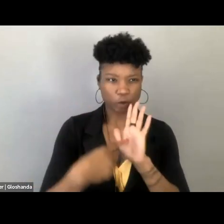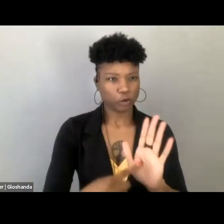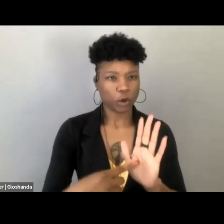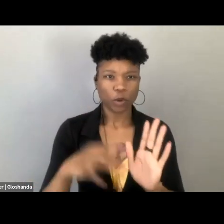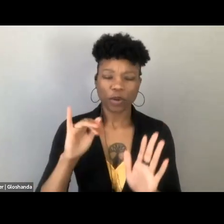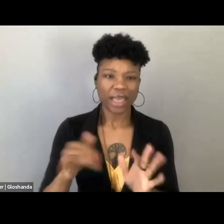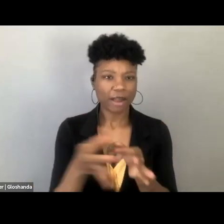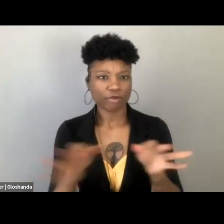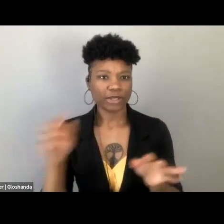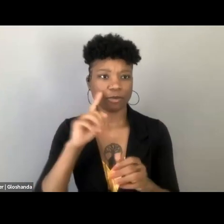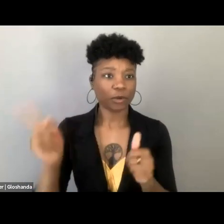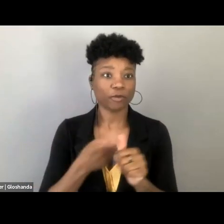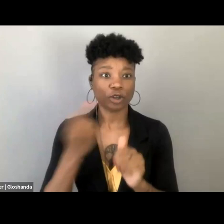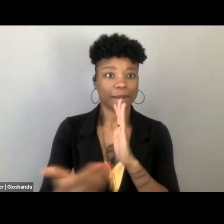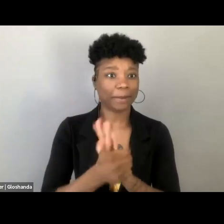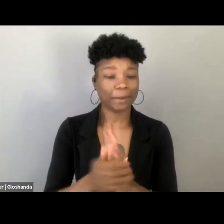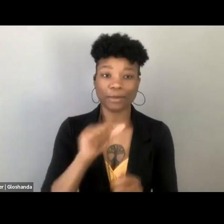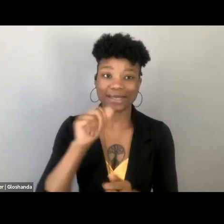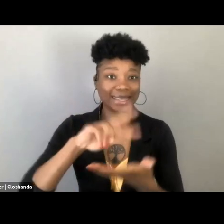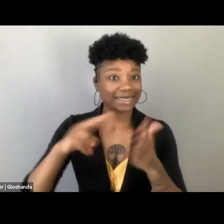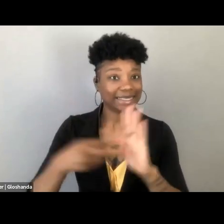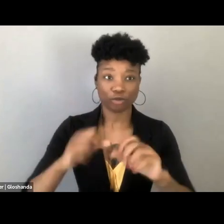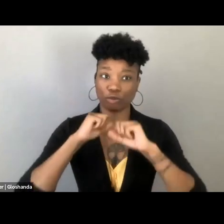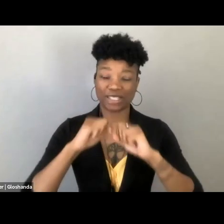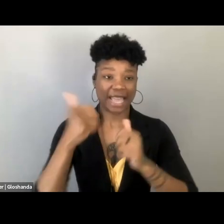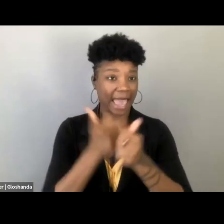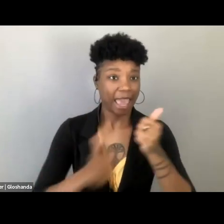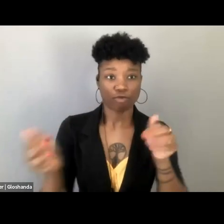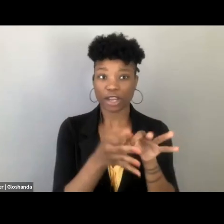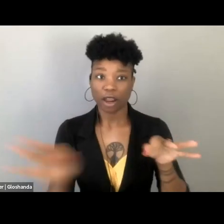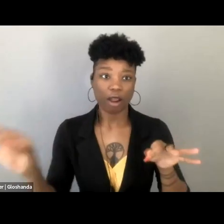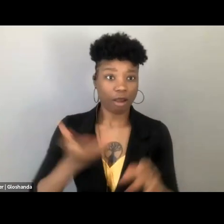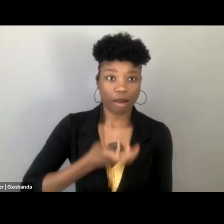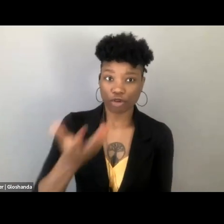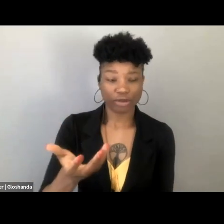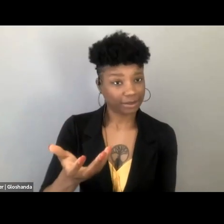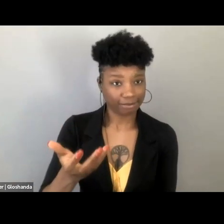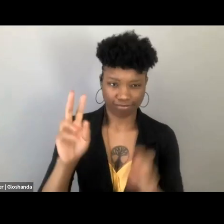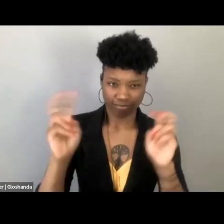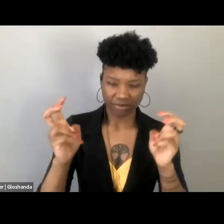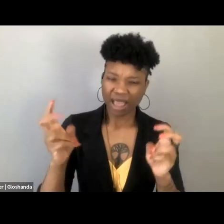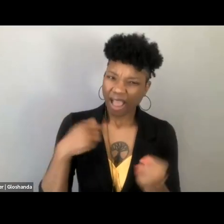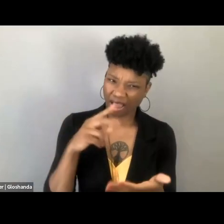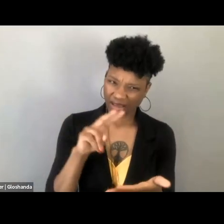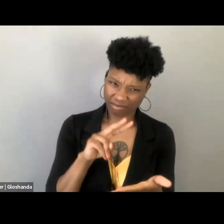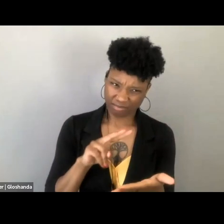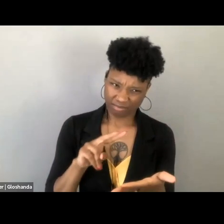was not intended to protect every utterance." And I really, I took umbrage at that when I was reading it,